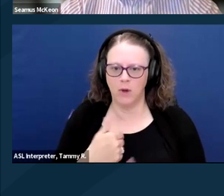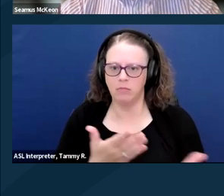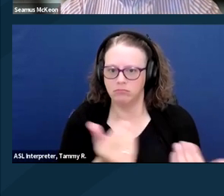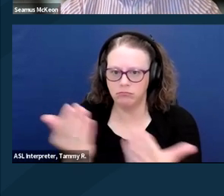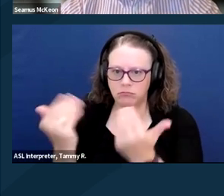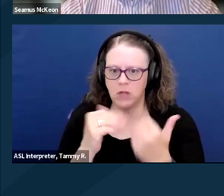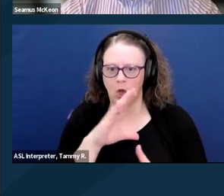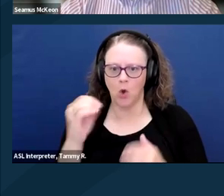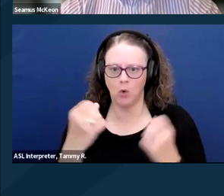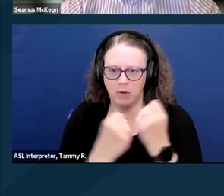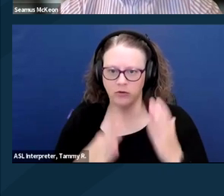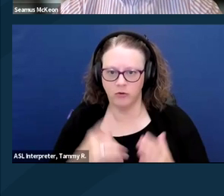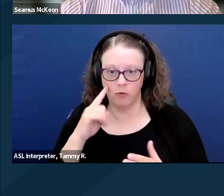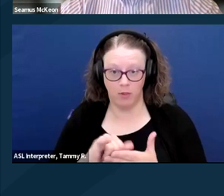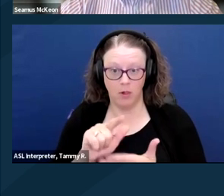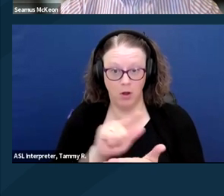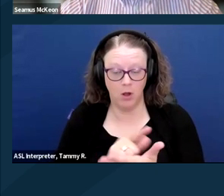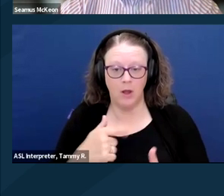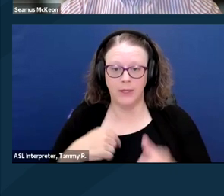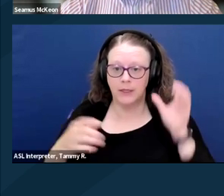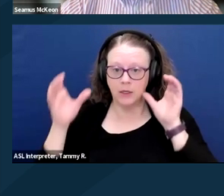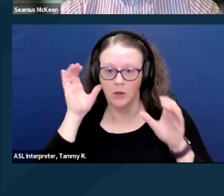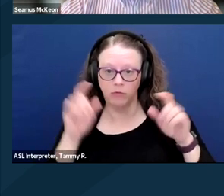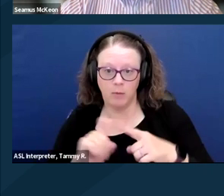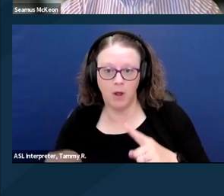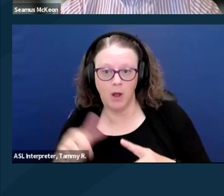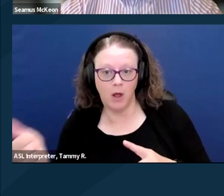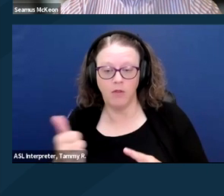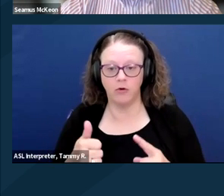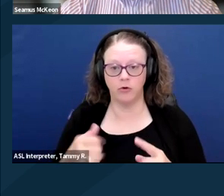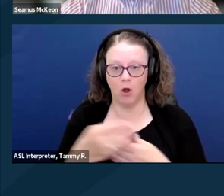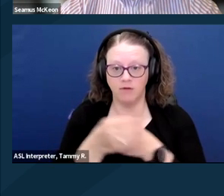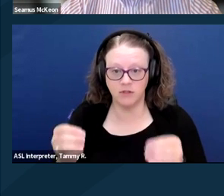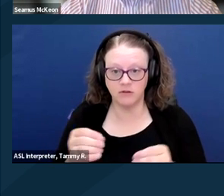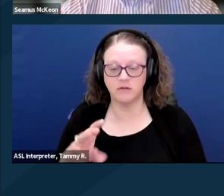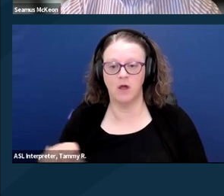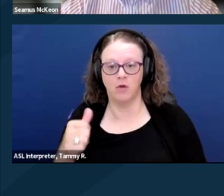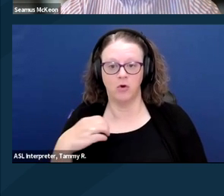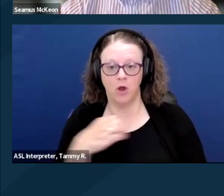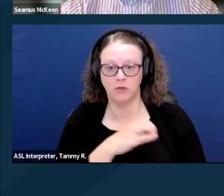I'll hear from other offices, I'll hear from other congressional offices saying,